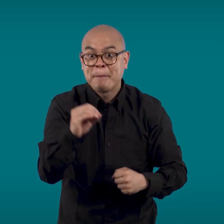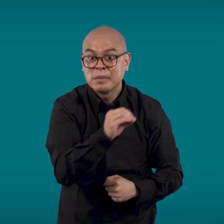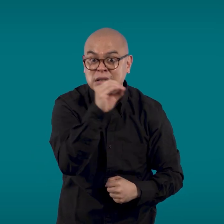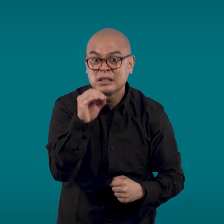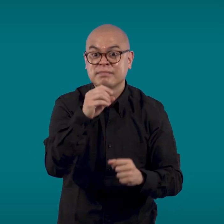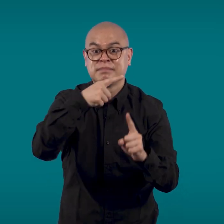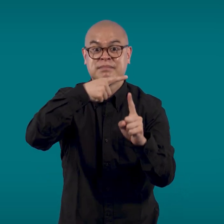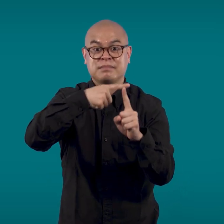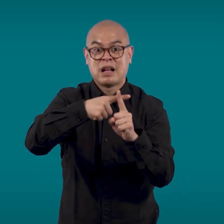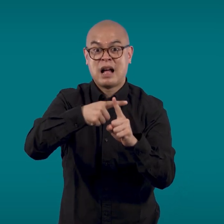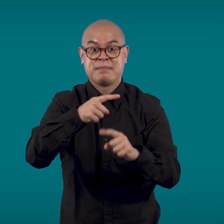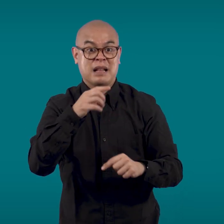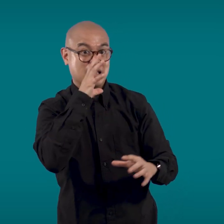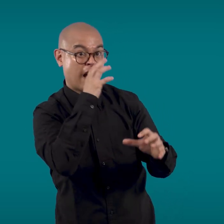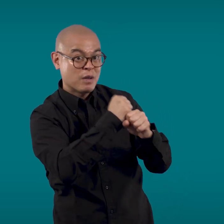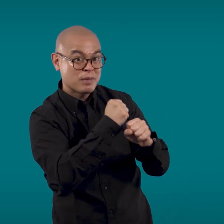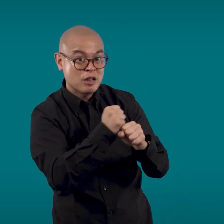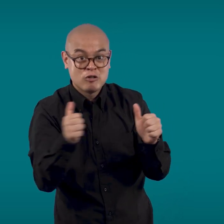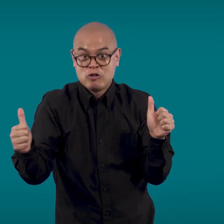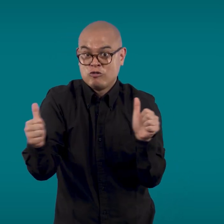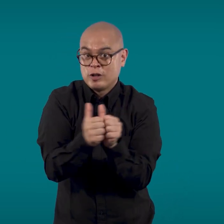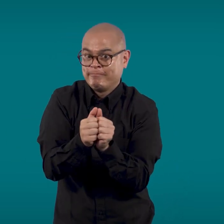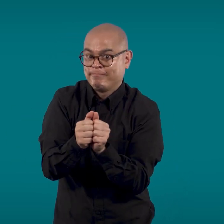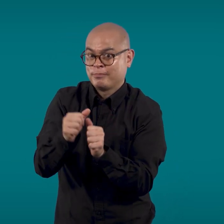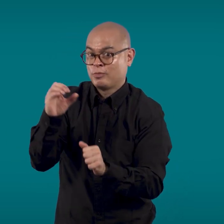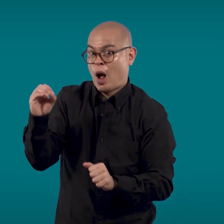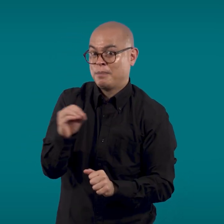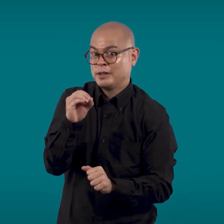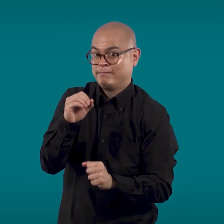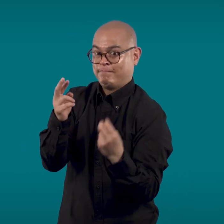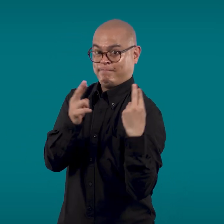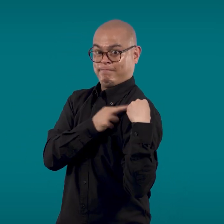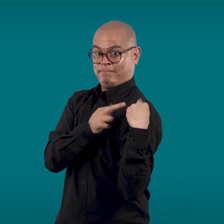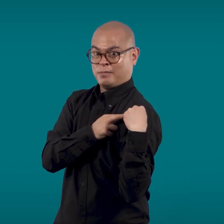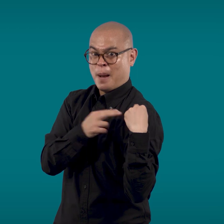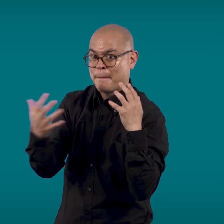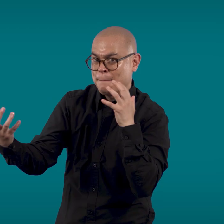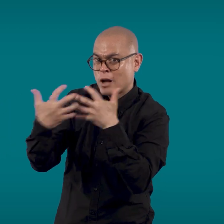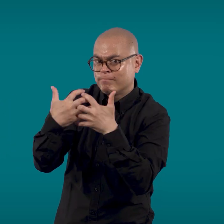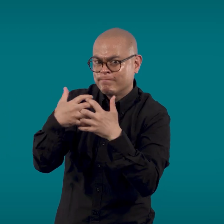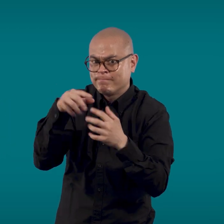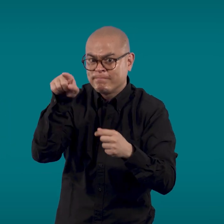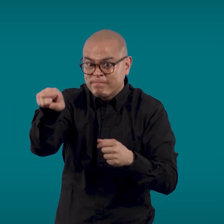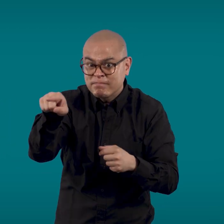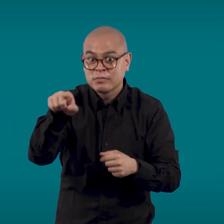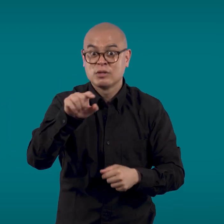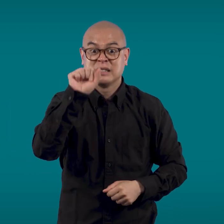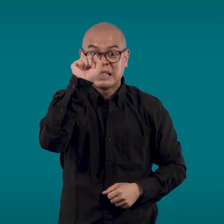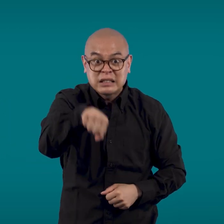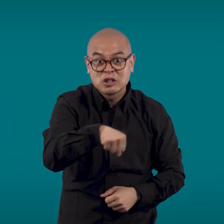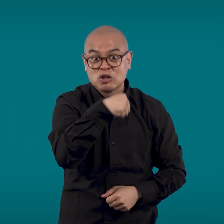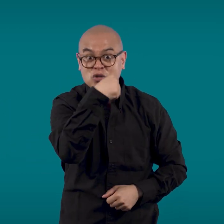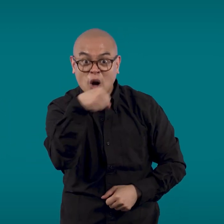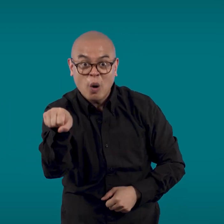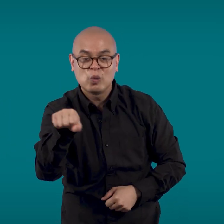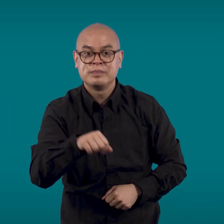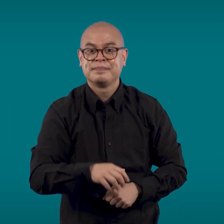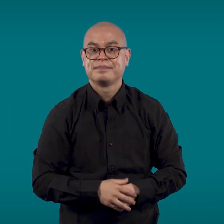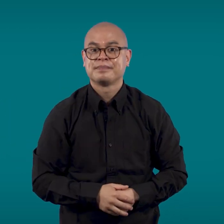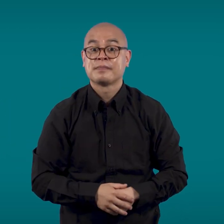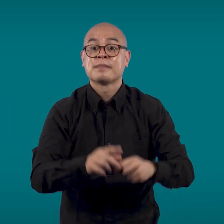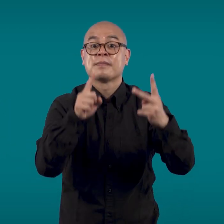How Optus met their current obligations under government regulation